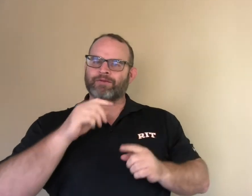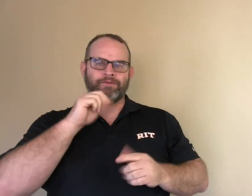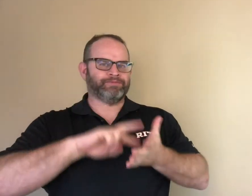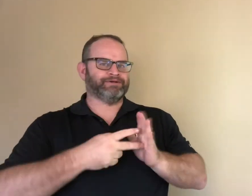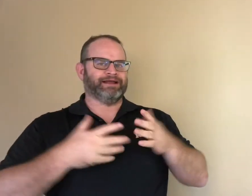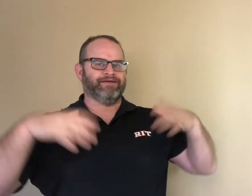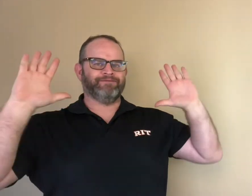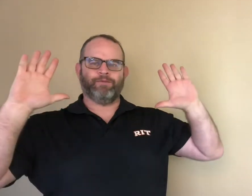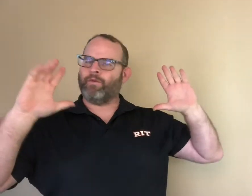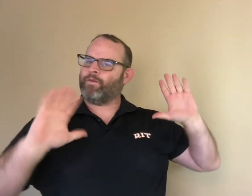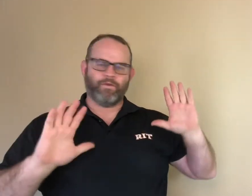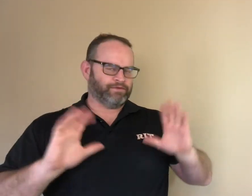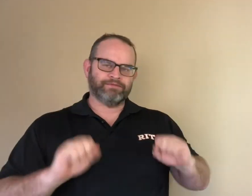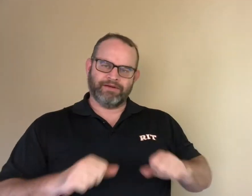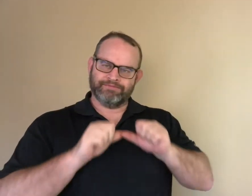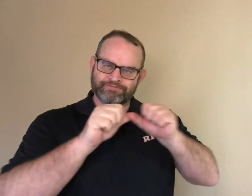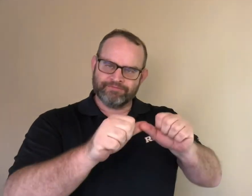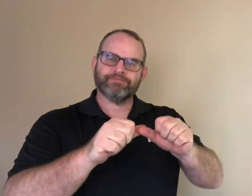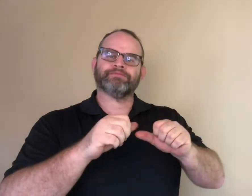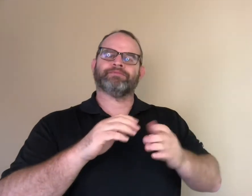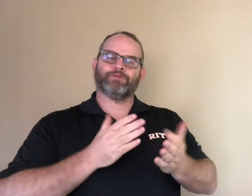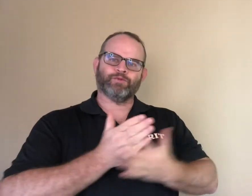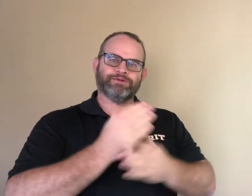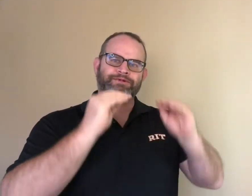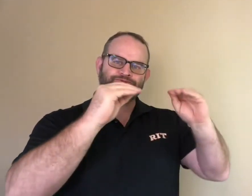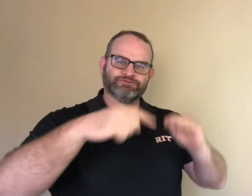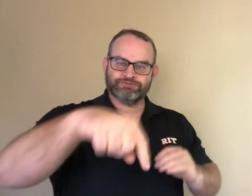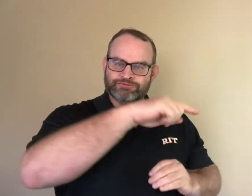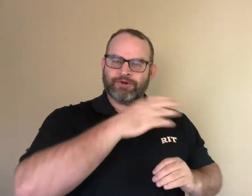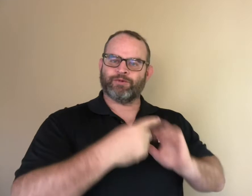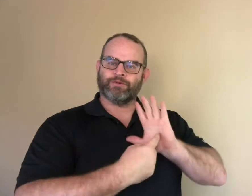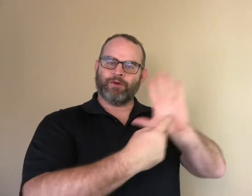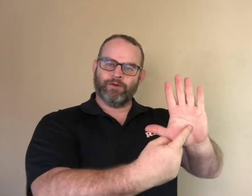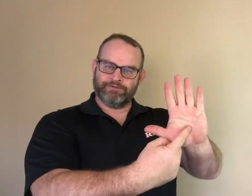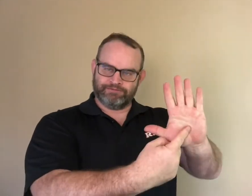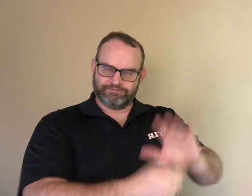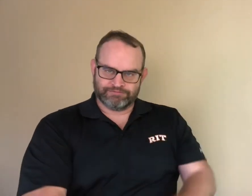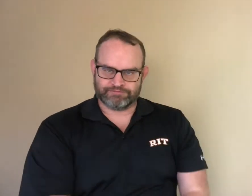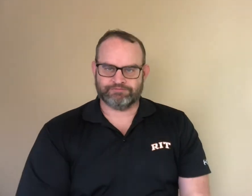With that, we can show that the deaf character persists and solves an environmental problem successfully. That will help children learn about resilience.